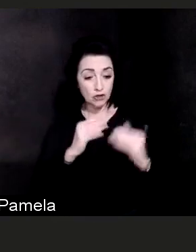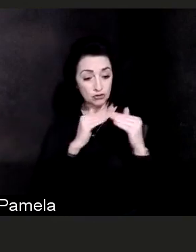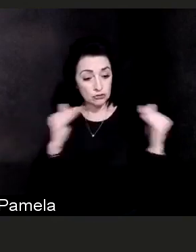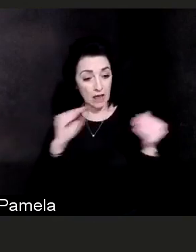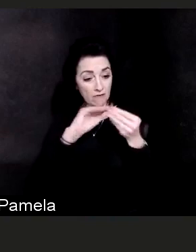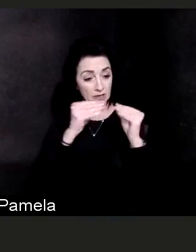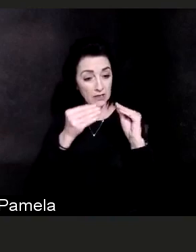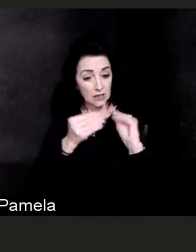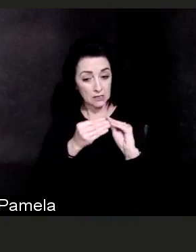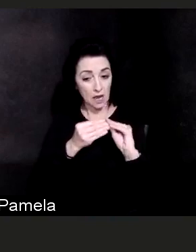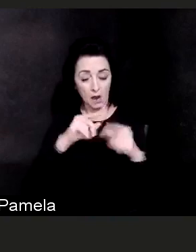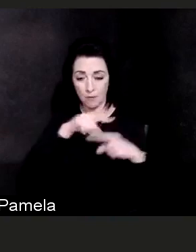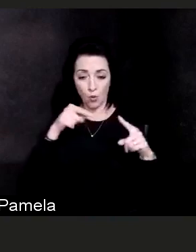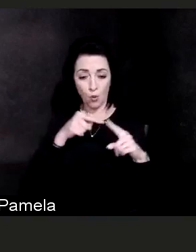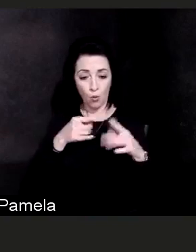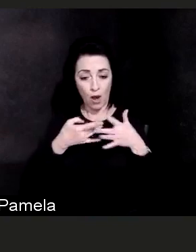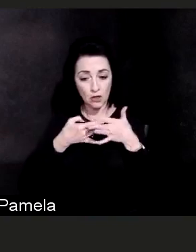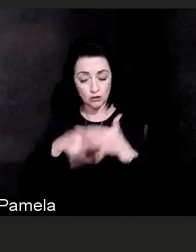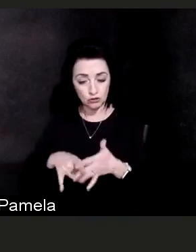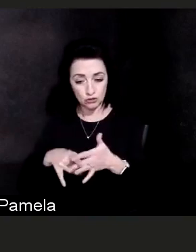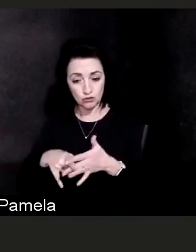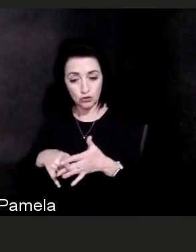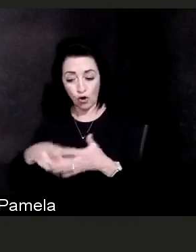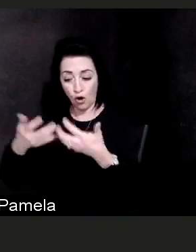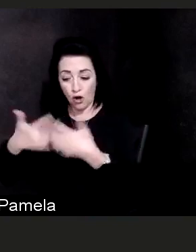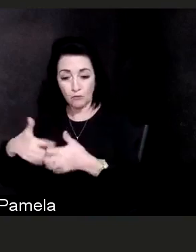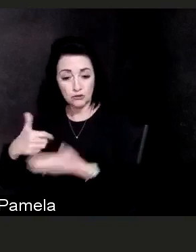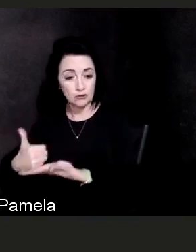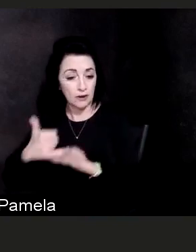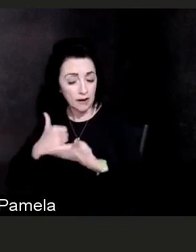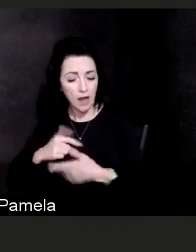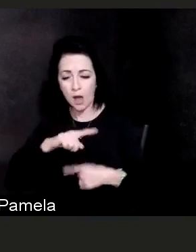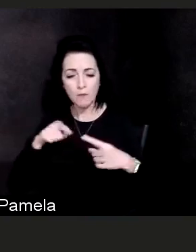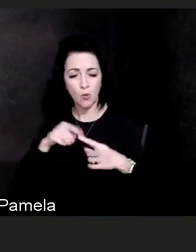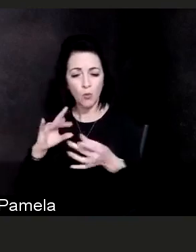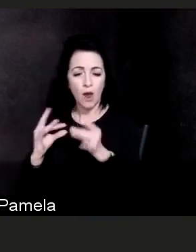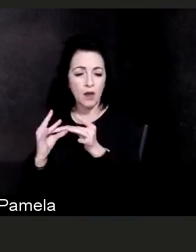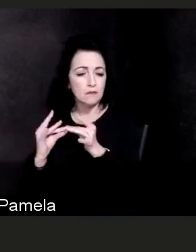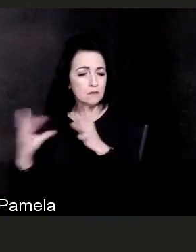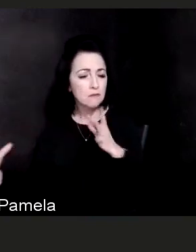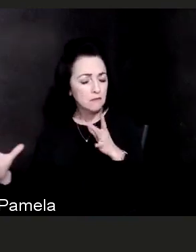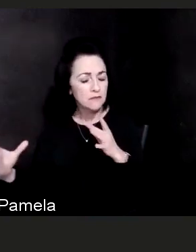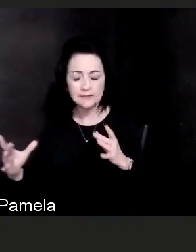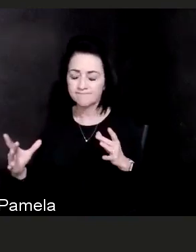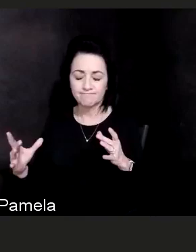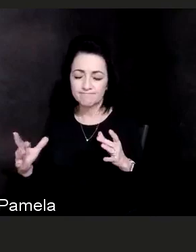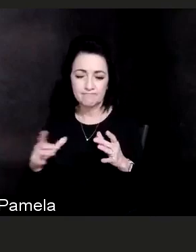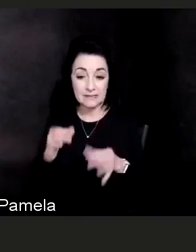on a ventilator or come off of a ventilator. There are things that we do before we just put somebody